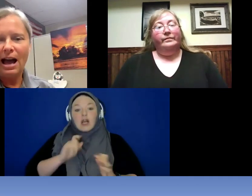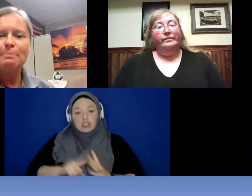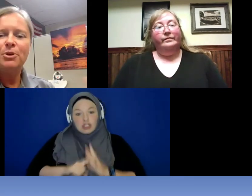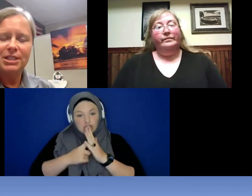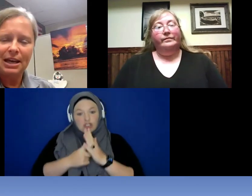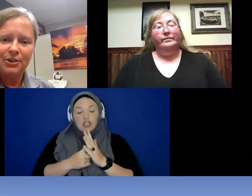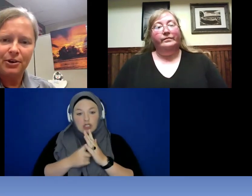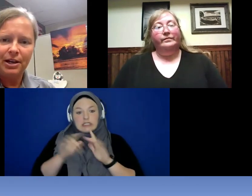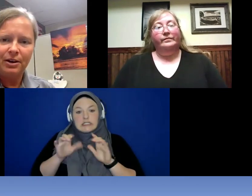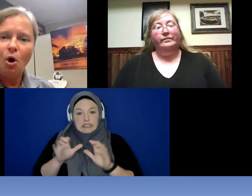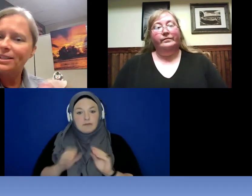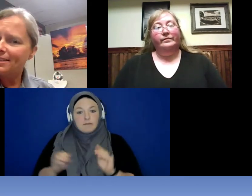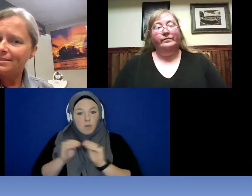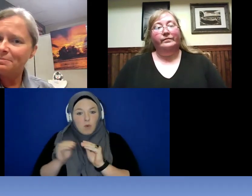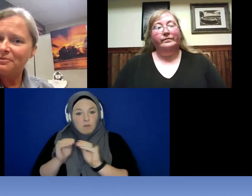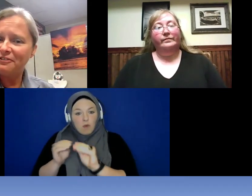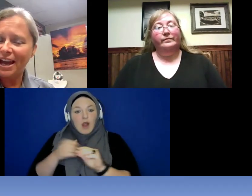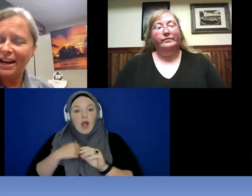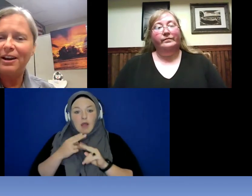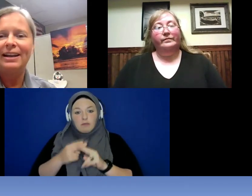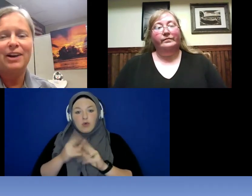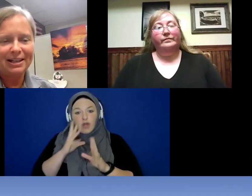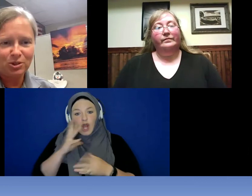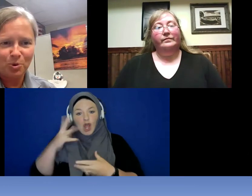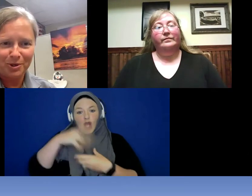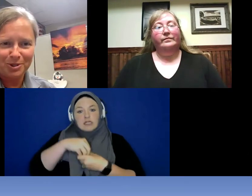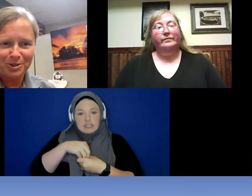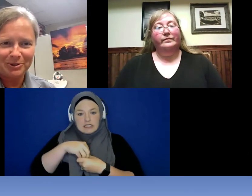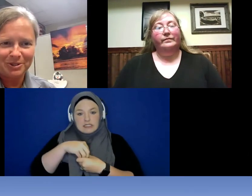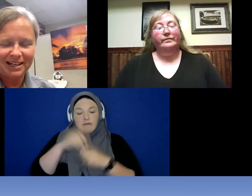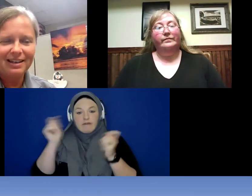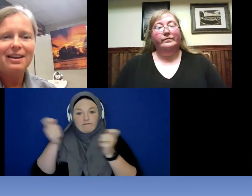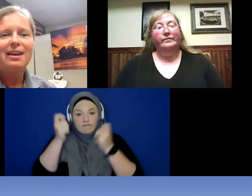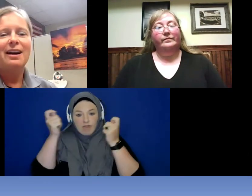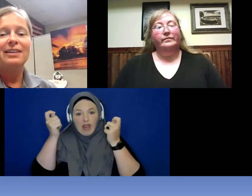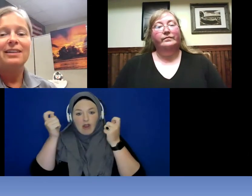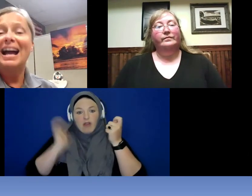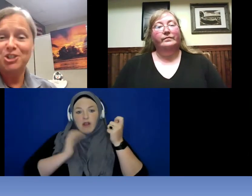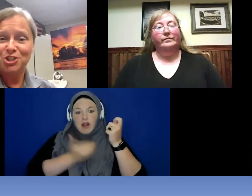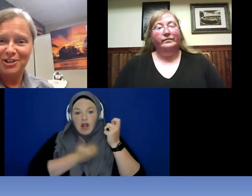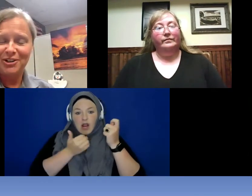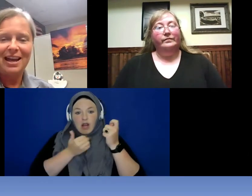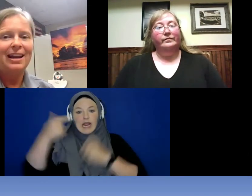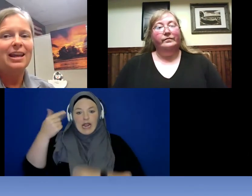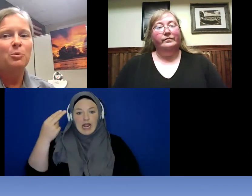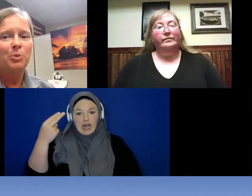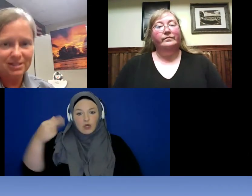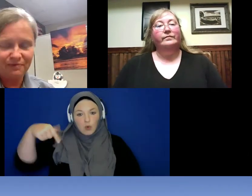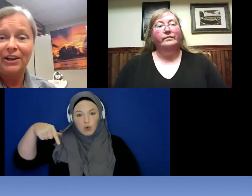put together an autism fair at our headquarters building last year and it was very